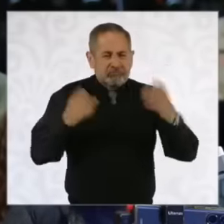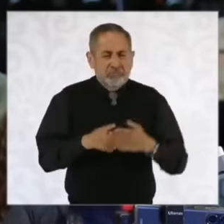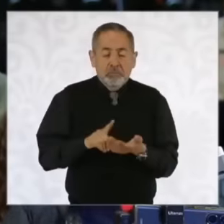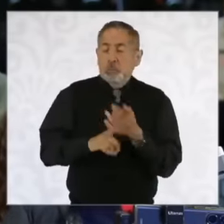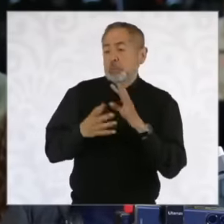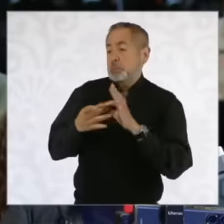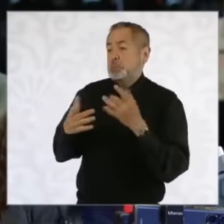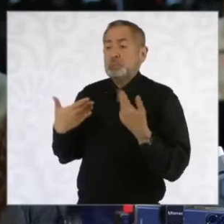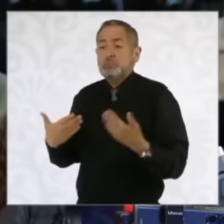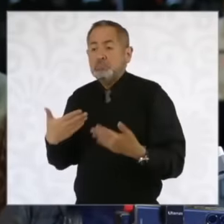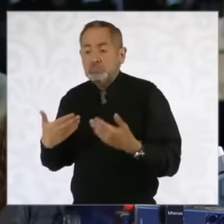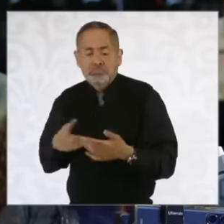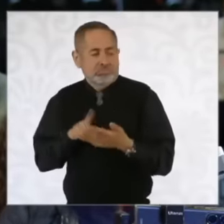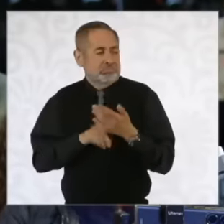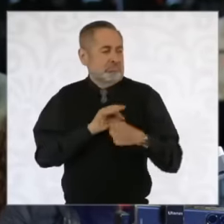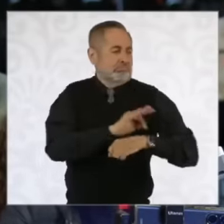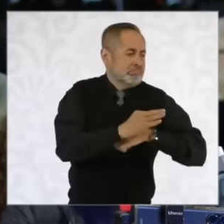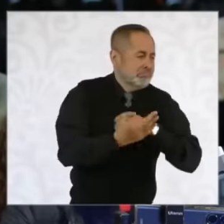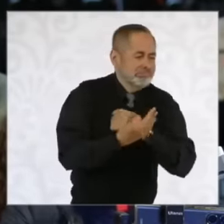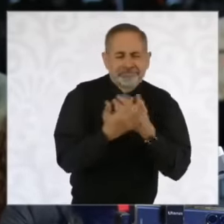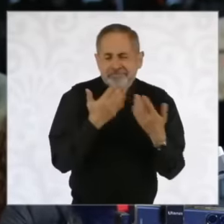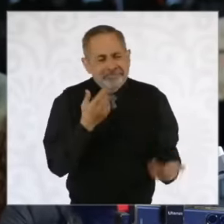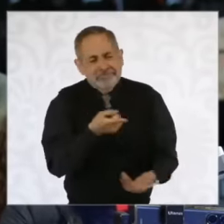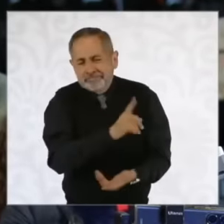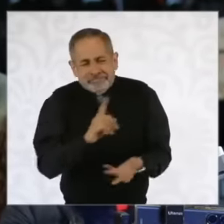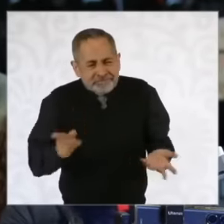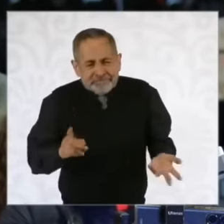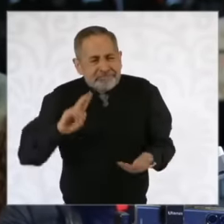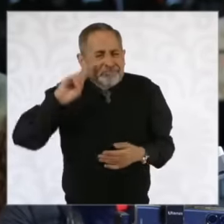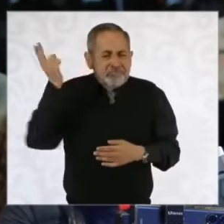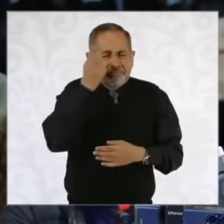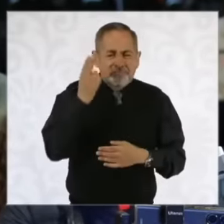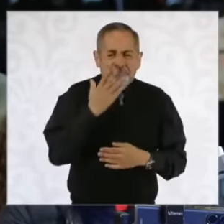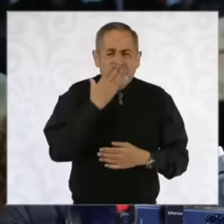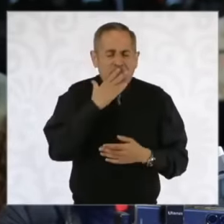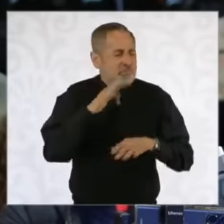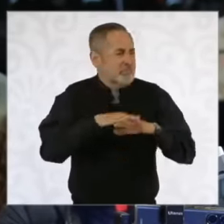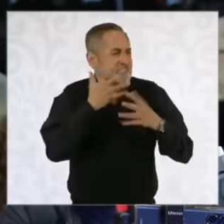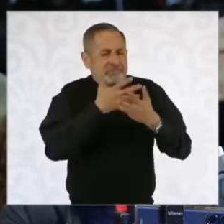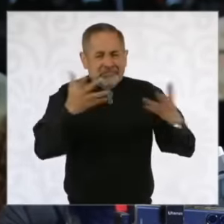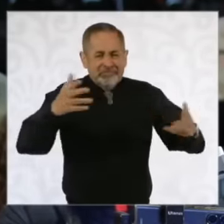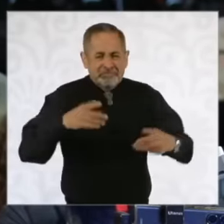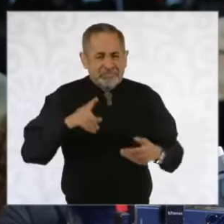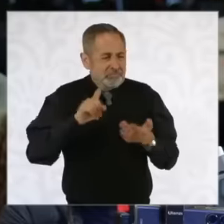enormous taxes and well the University of Sonora, such a large university, receives a lot of subsidy